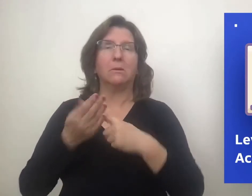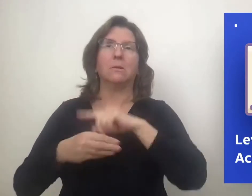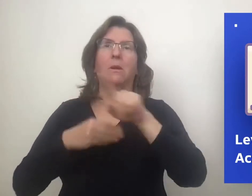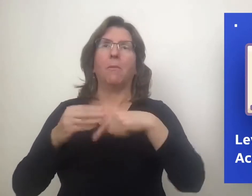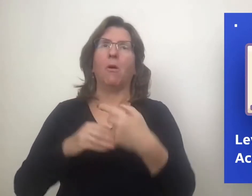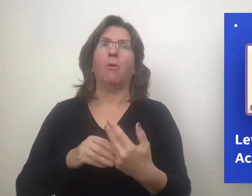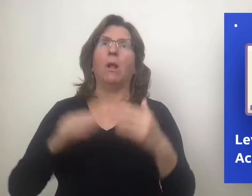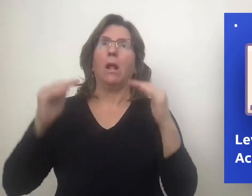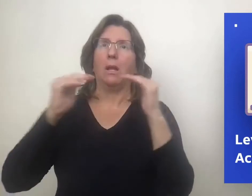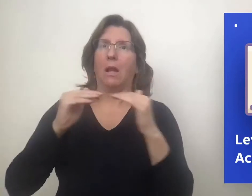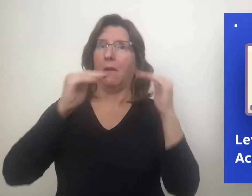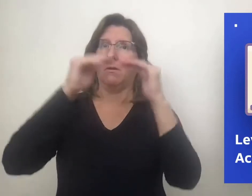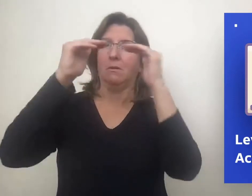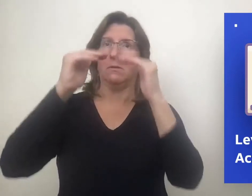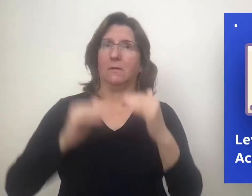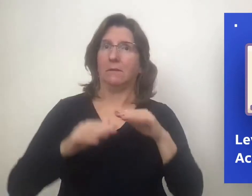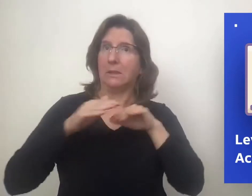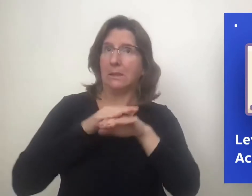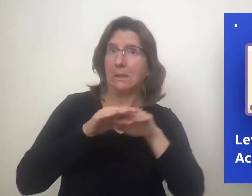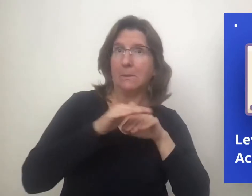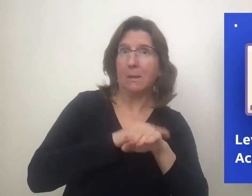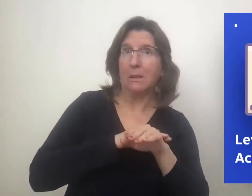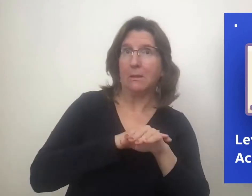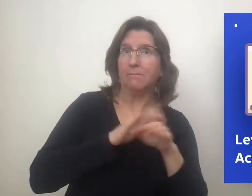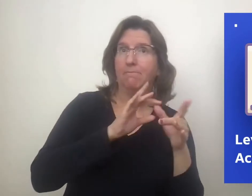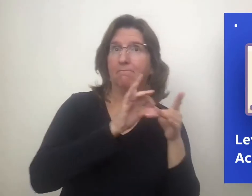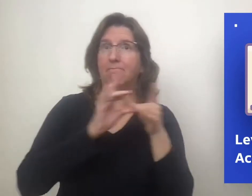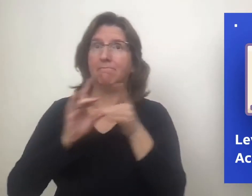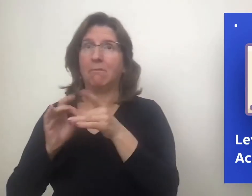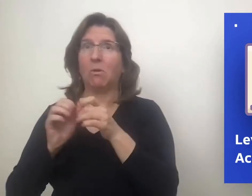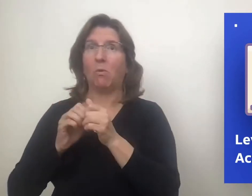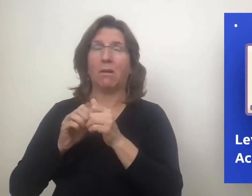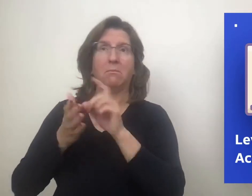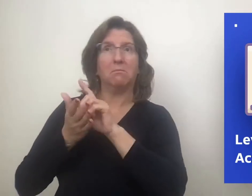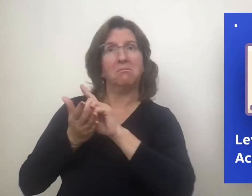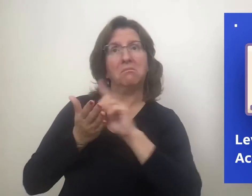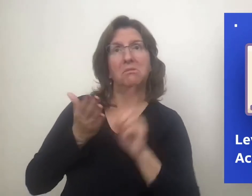In this presentation I am going to discuss the different levels of accessibility in the